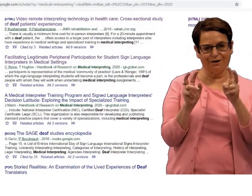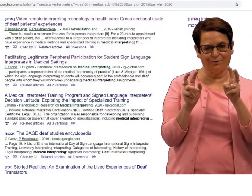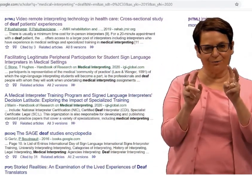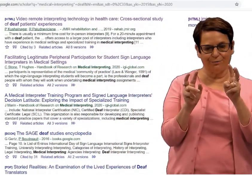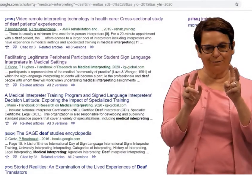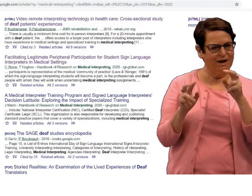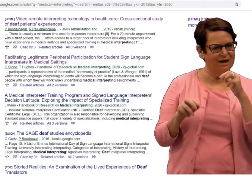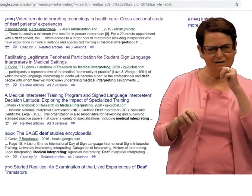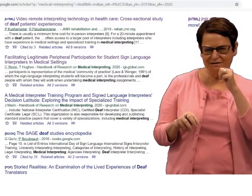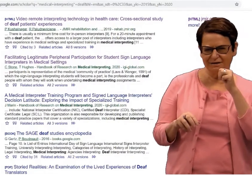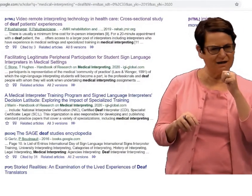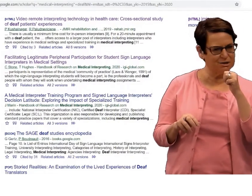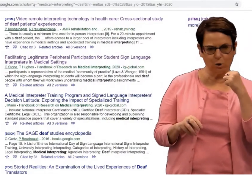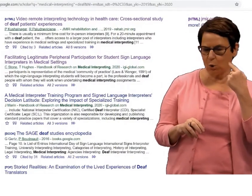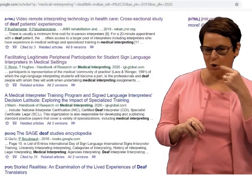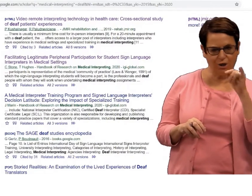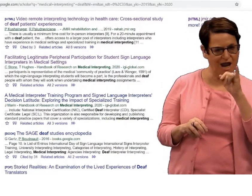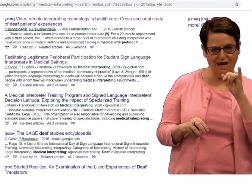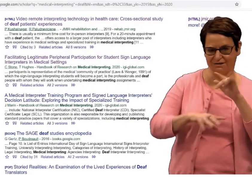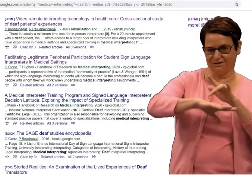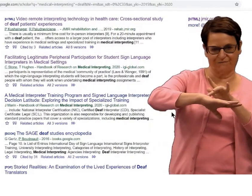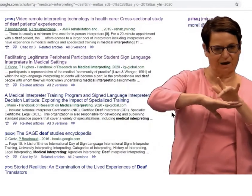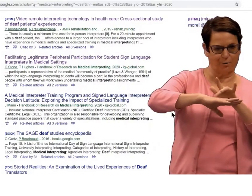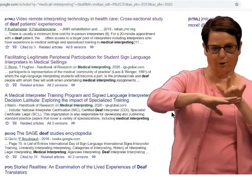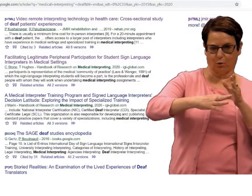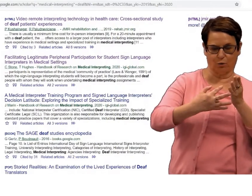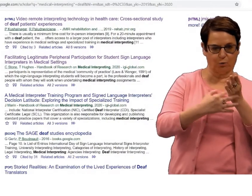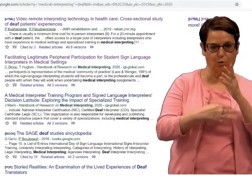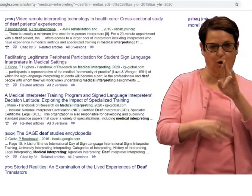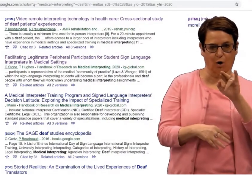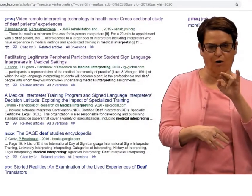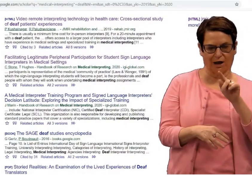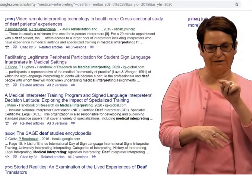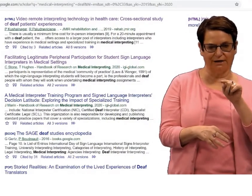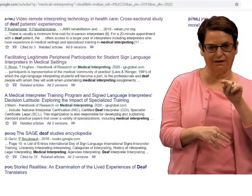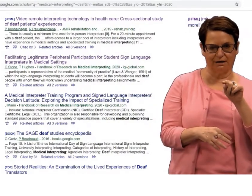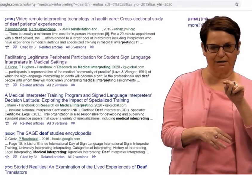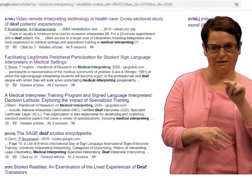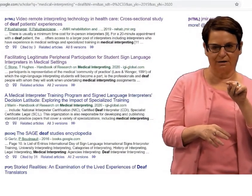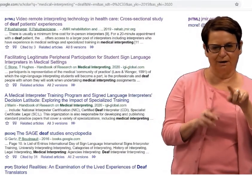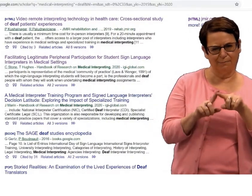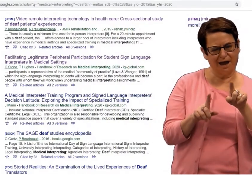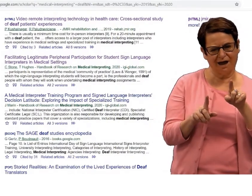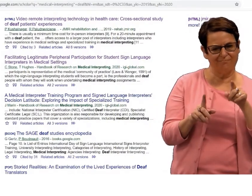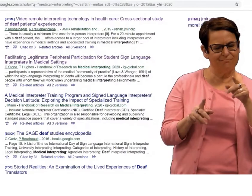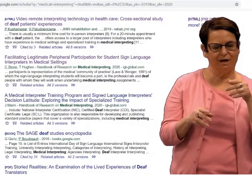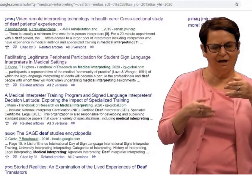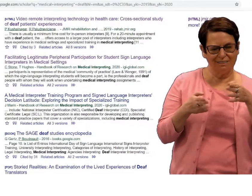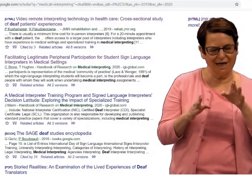Suppose I want the second title. It doesn't look like it's available through RIT.